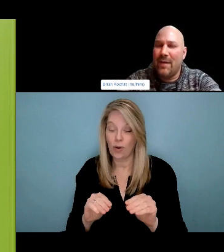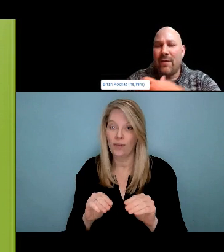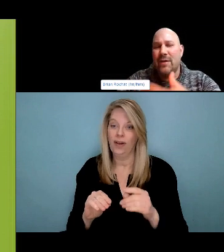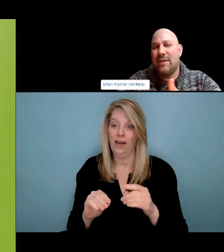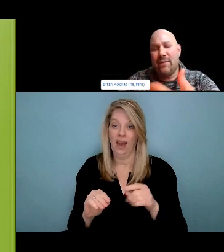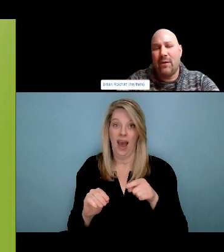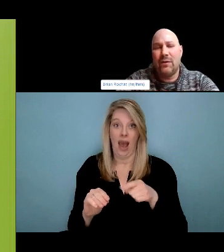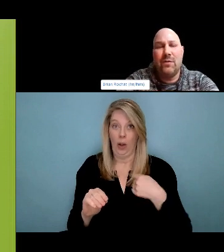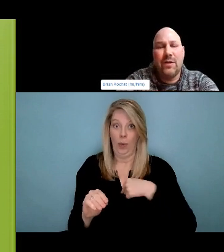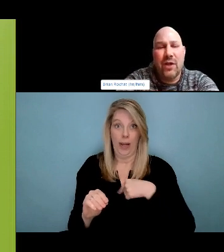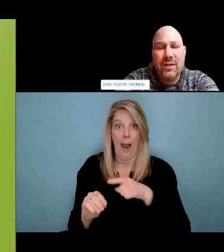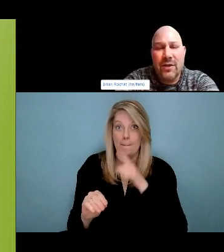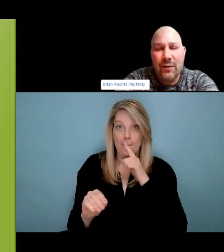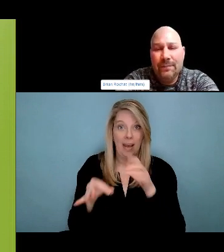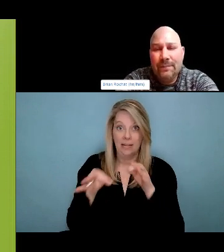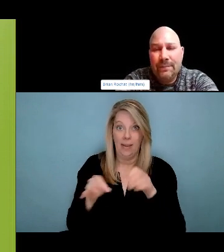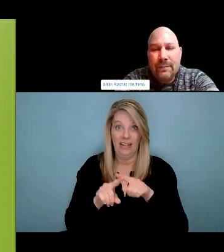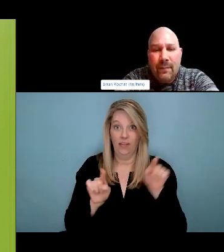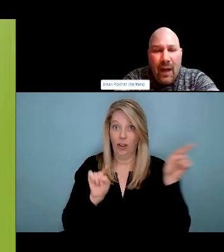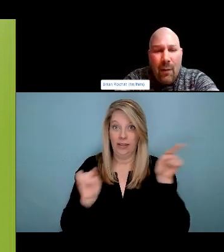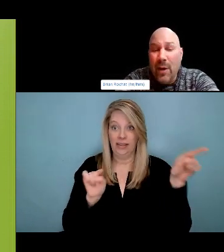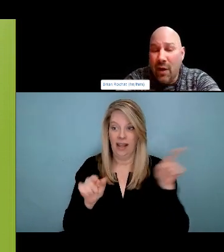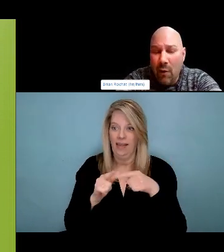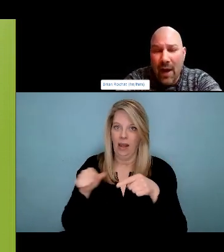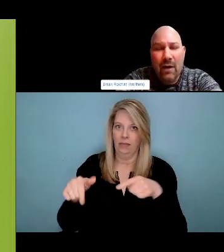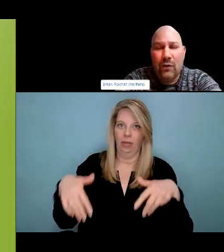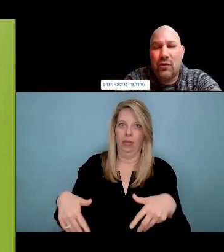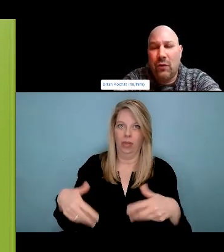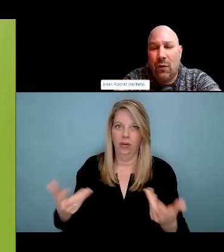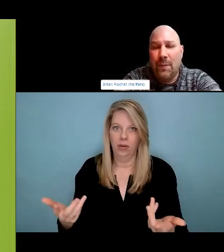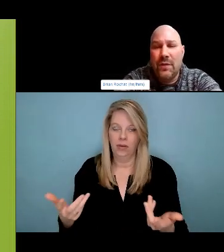the tip of the iceberg in terms of how we've been affected.